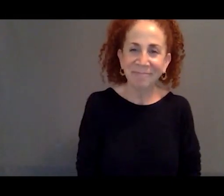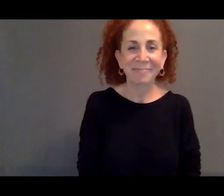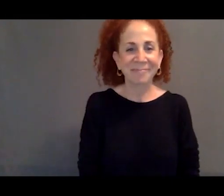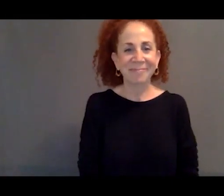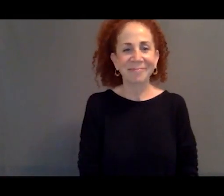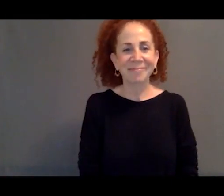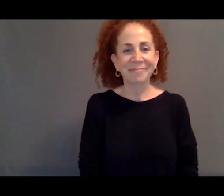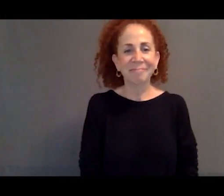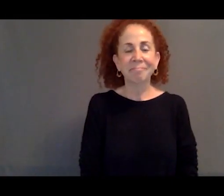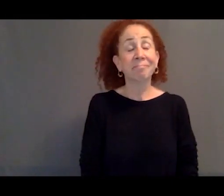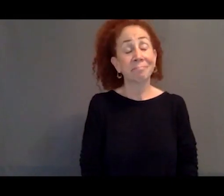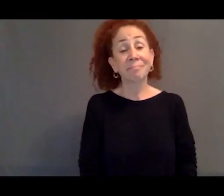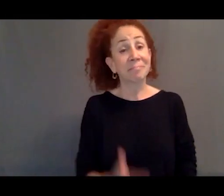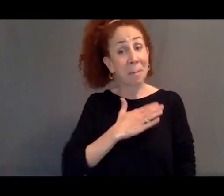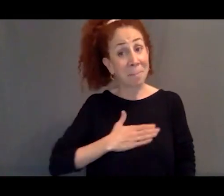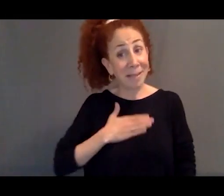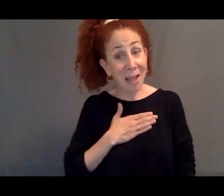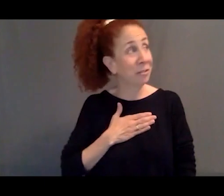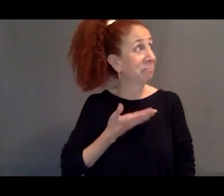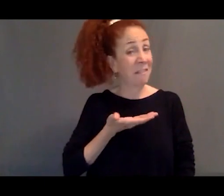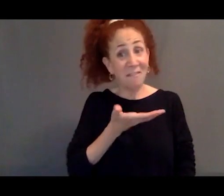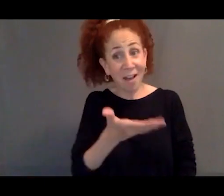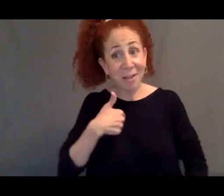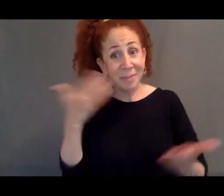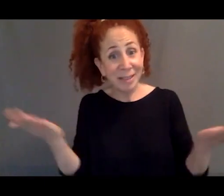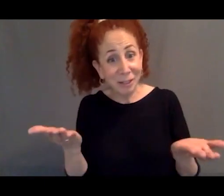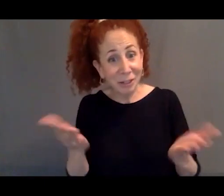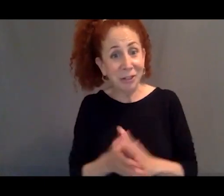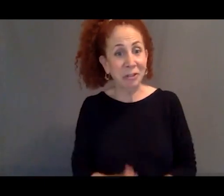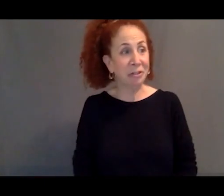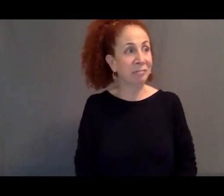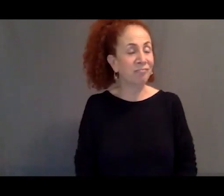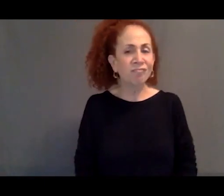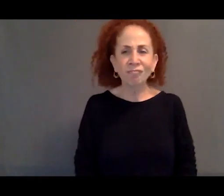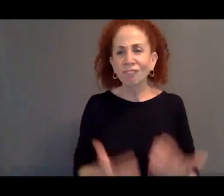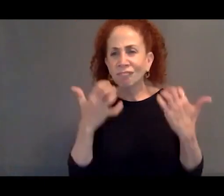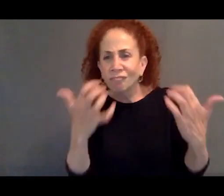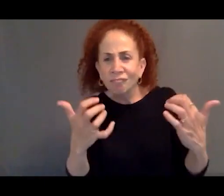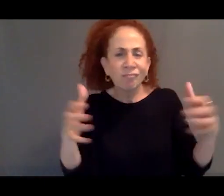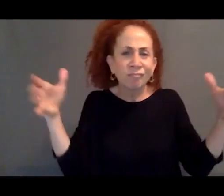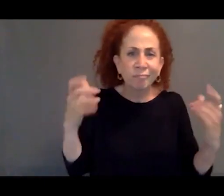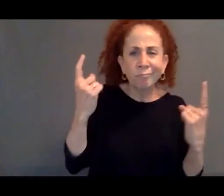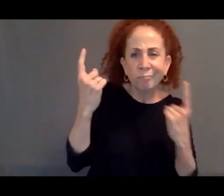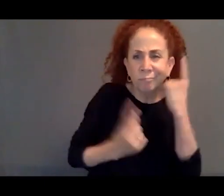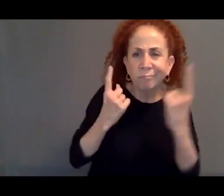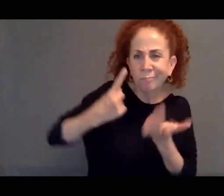to be invited to sort of gather some thoughts around what I think is one of the really pressing issues